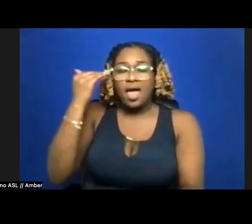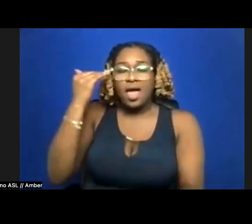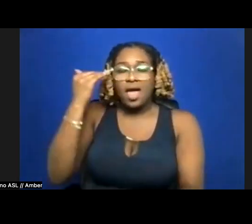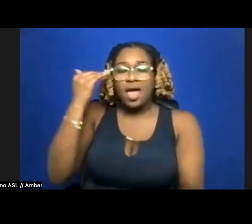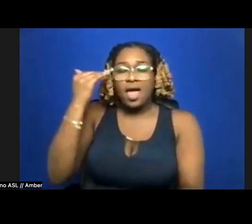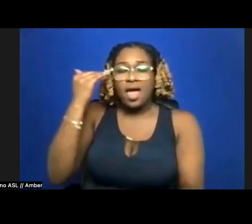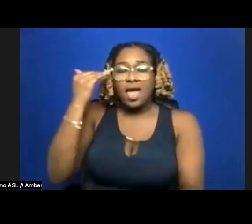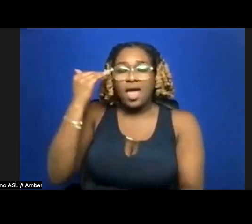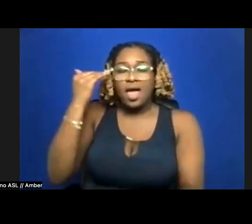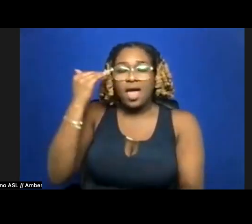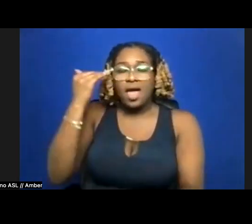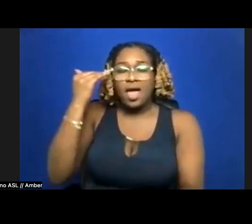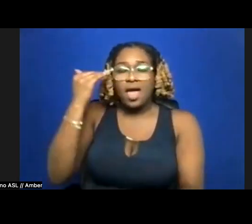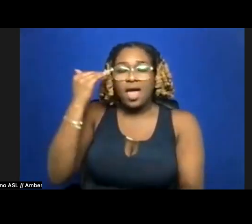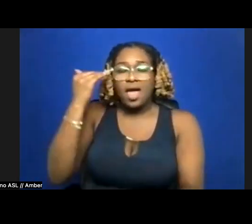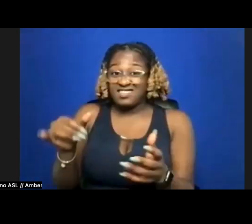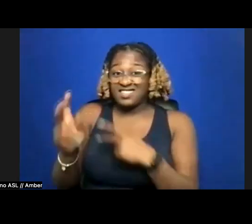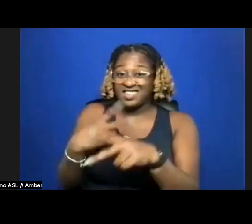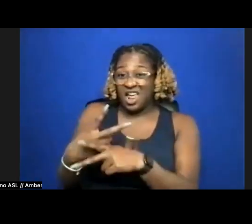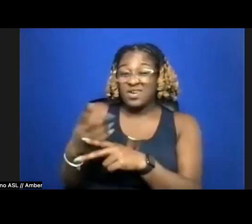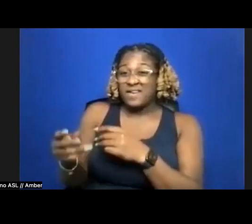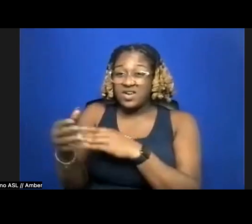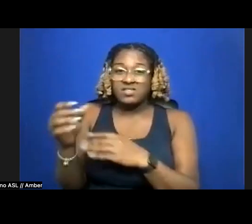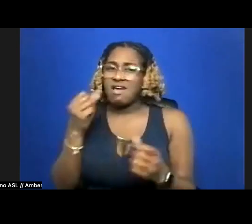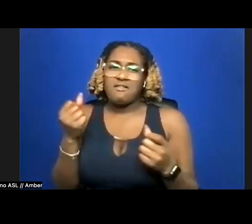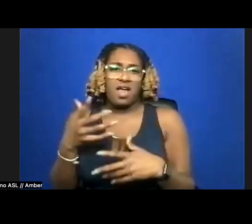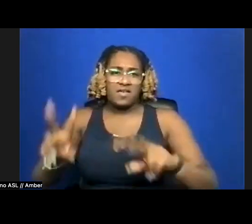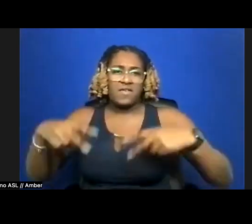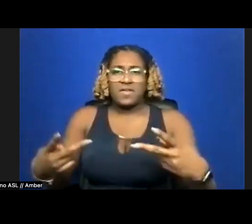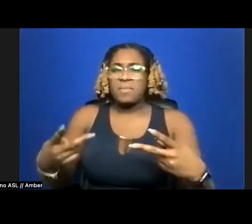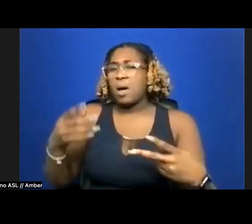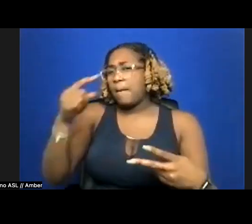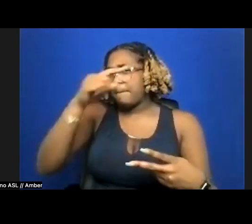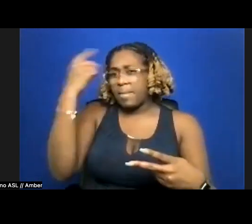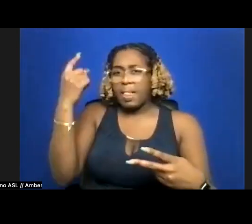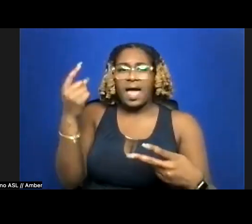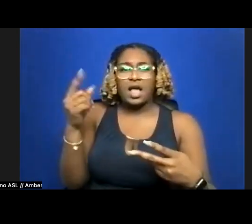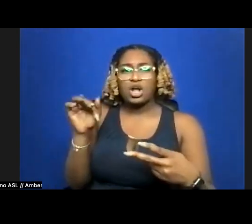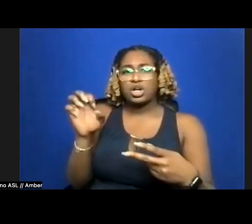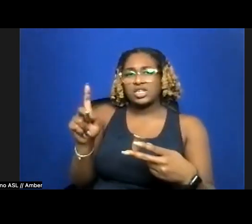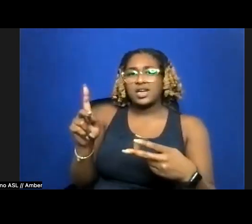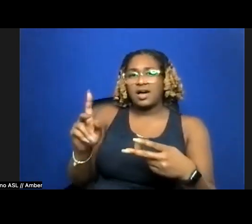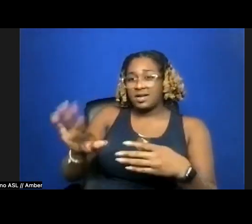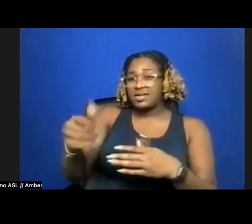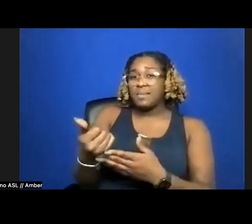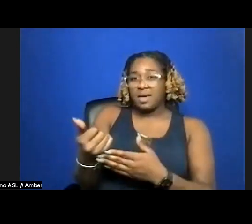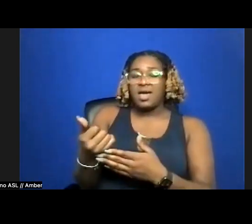fish who isn't afraid to flip a black urchin on its back— and see, we both know what I did there.